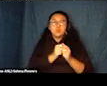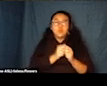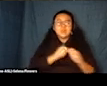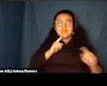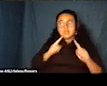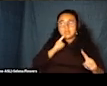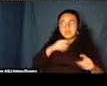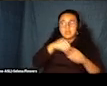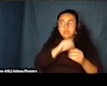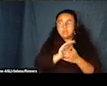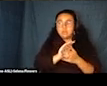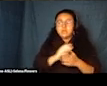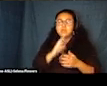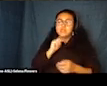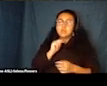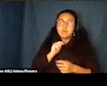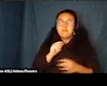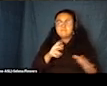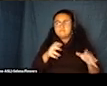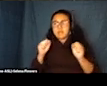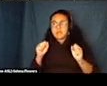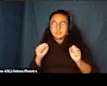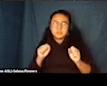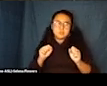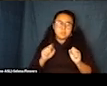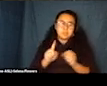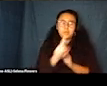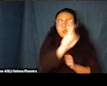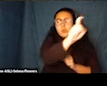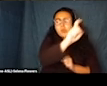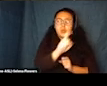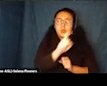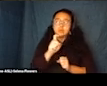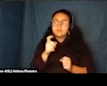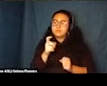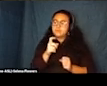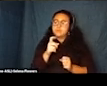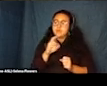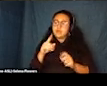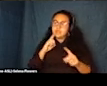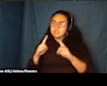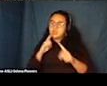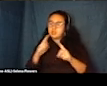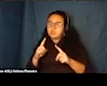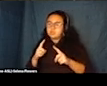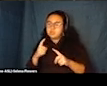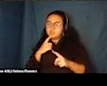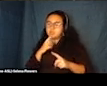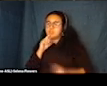So when they were talking about the quickness and the agility running up the stairs, in the dialogue, it included that reference to a hamster, and a reference